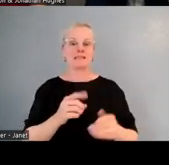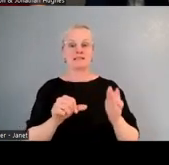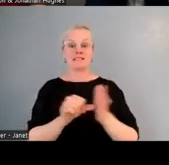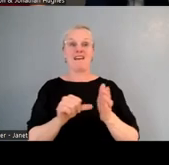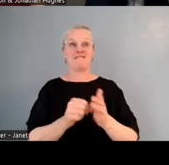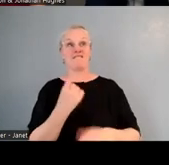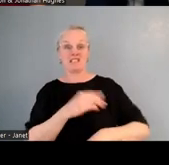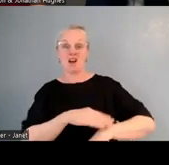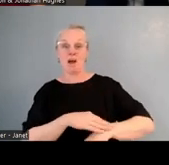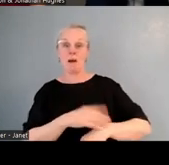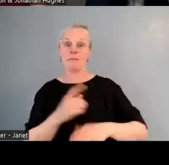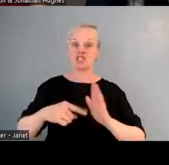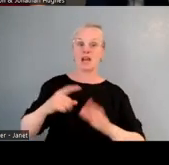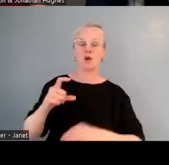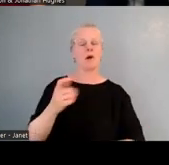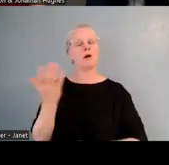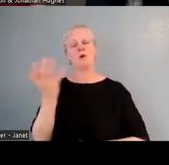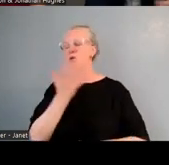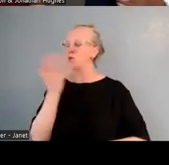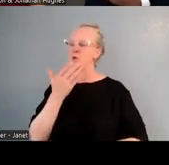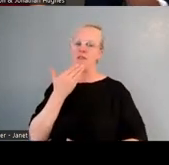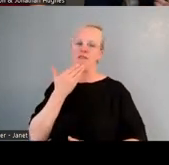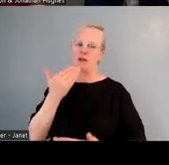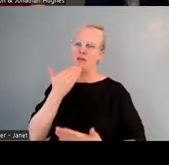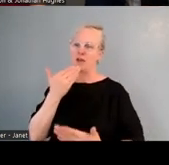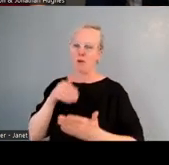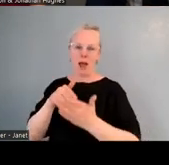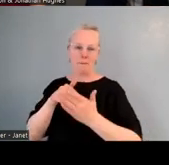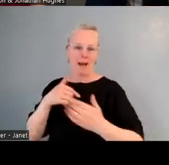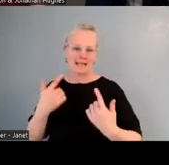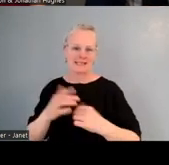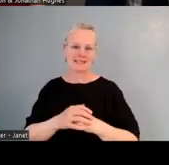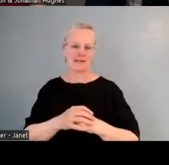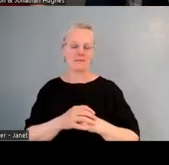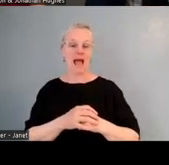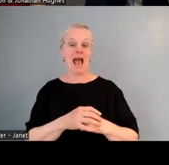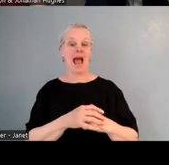in terms of helping us get through a lot of hoops. And obviously with introduction of Stacey and a few other key people in the community,